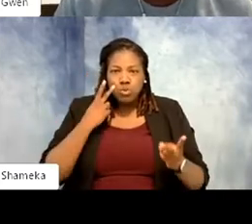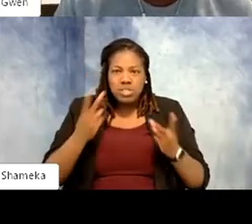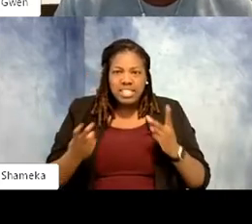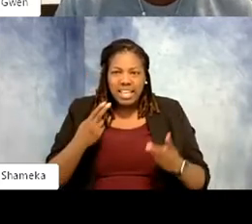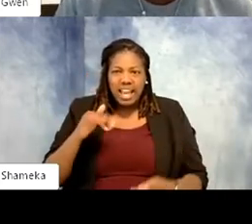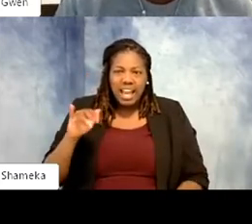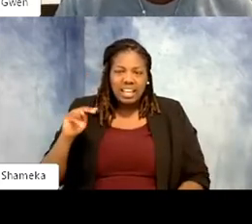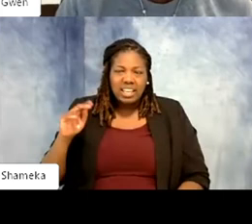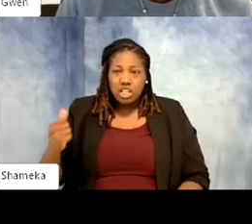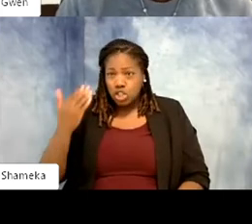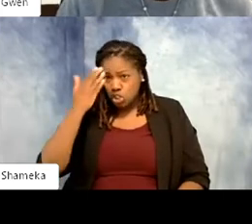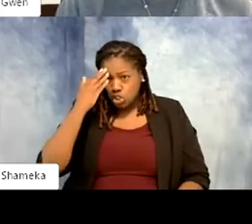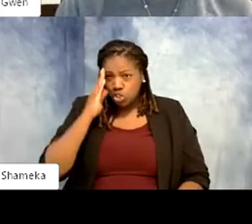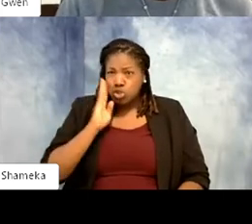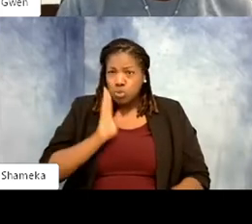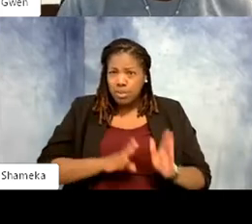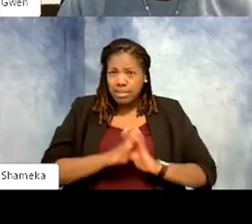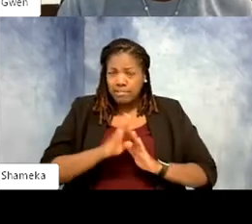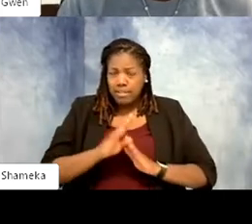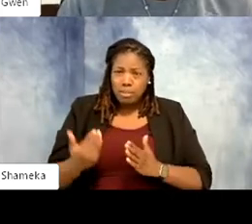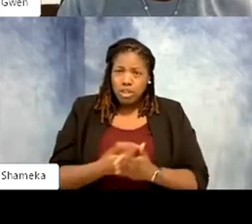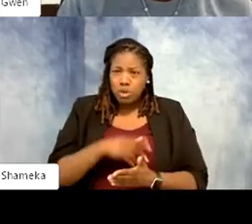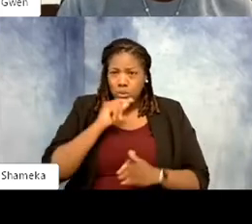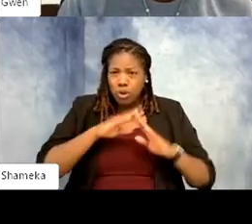you know they're going to build this new bird house soon." And I'm like I don't want to see no birds.